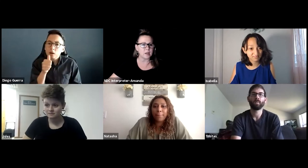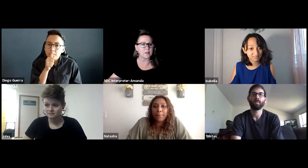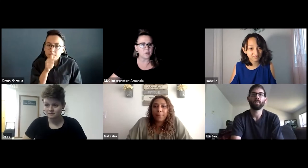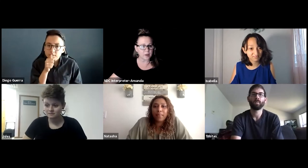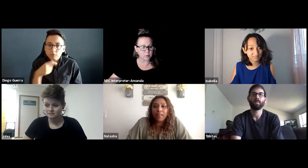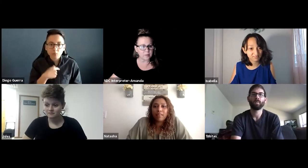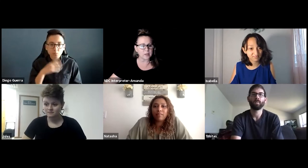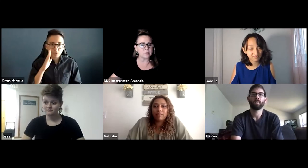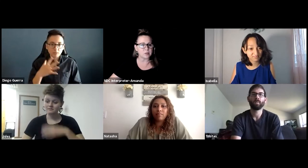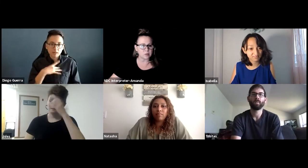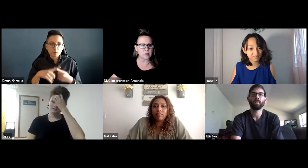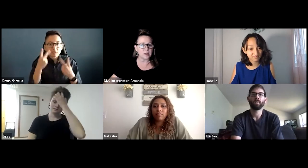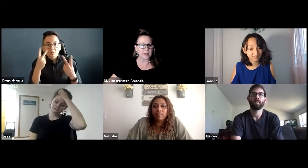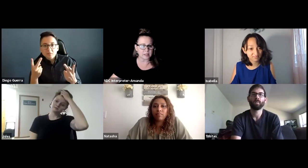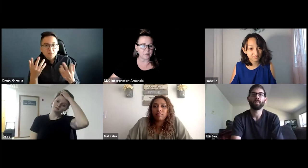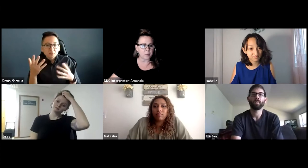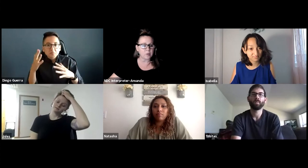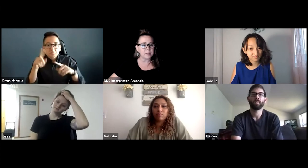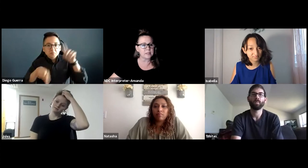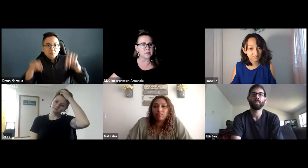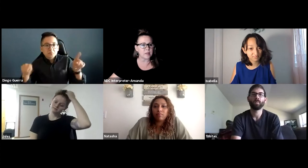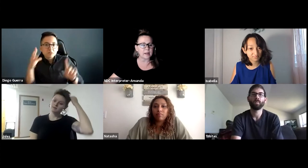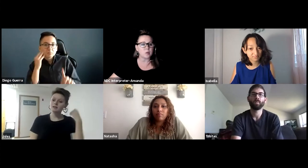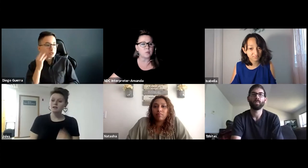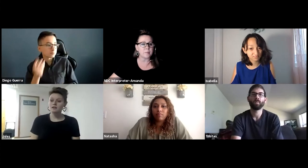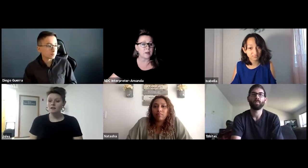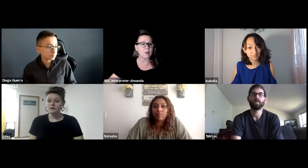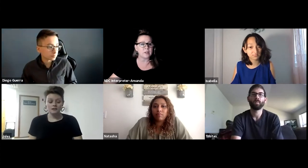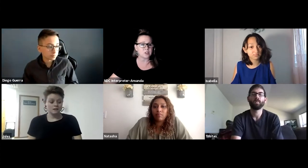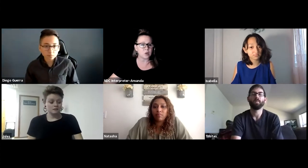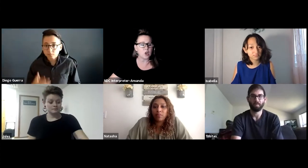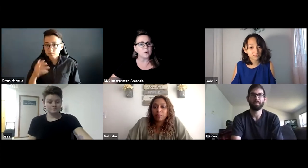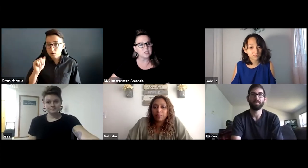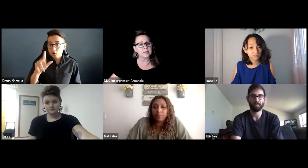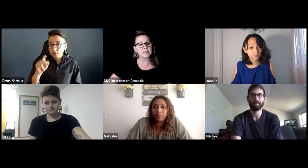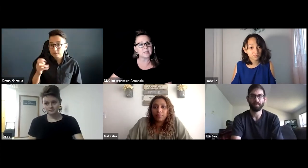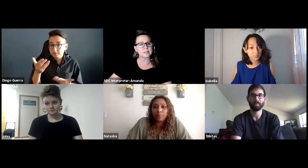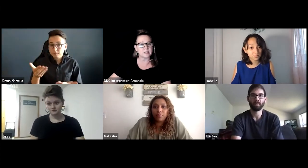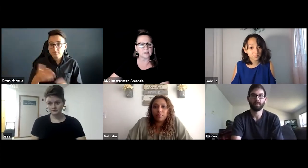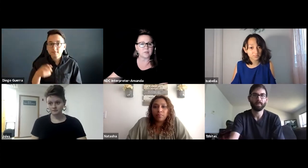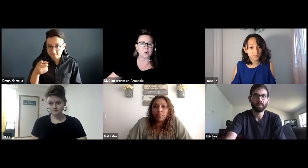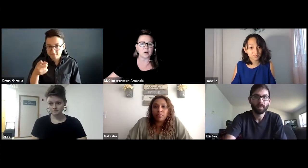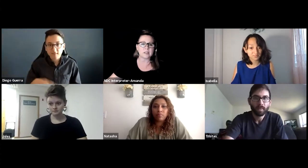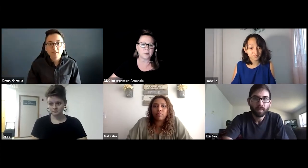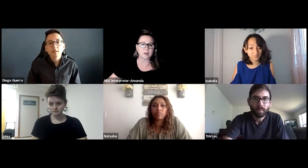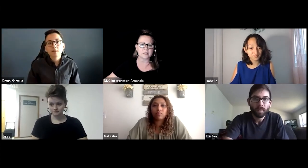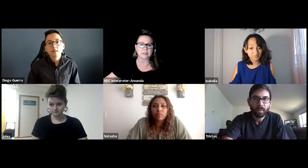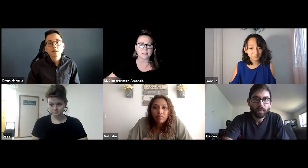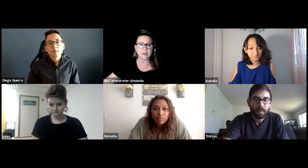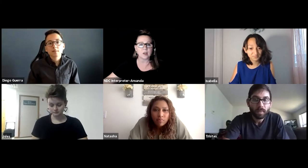If you find one you do identify with please answer that and it will remain confidential and we'd like to get a sense of your experiences.